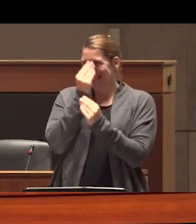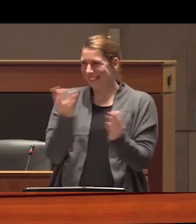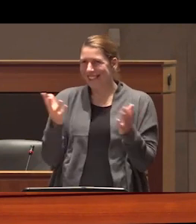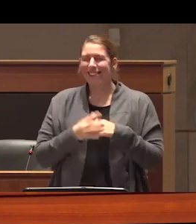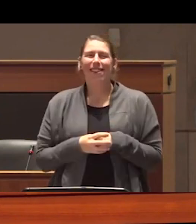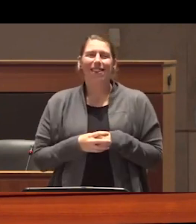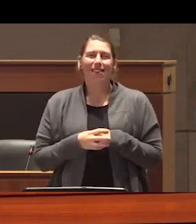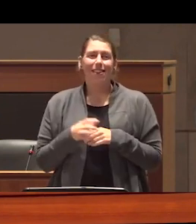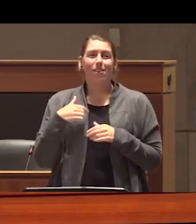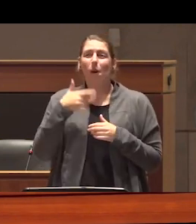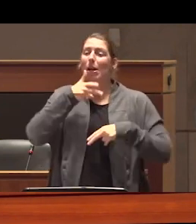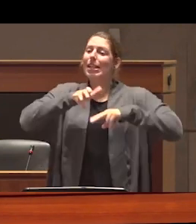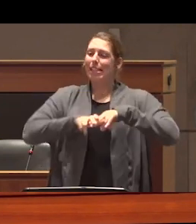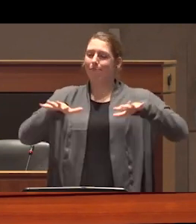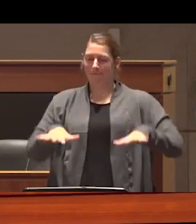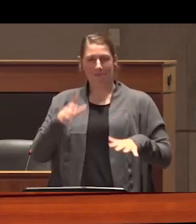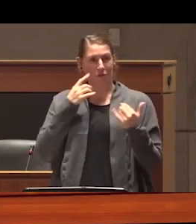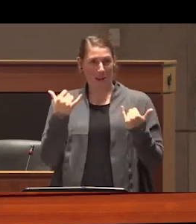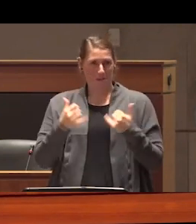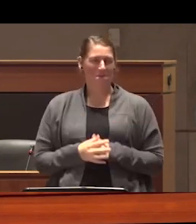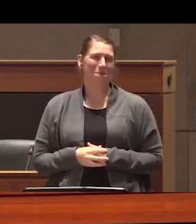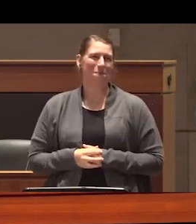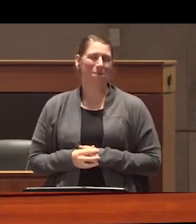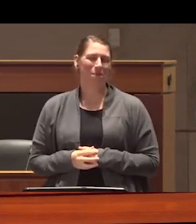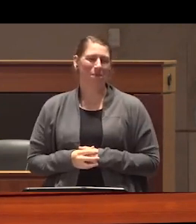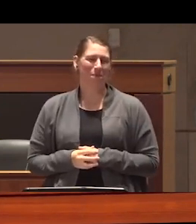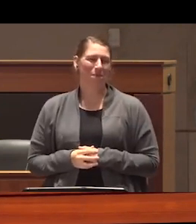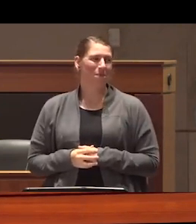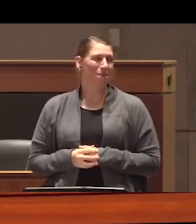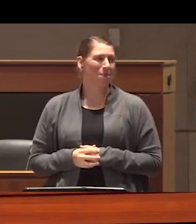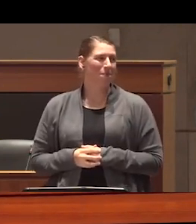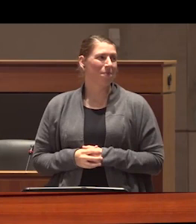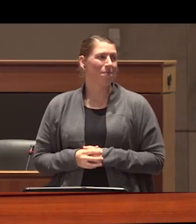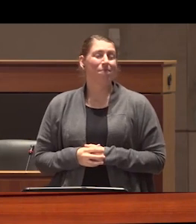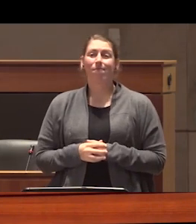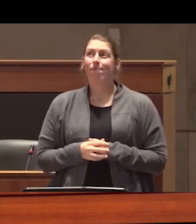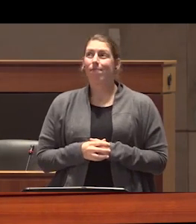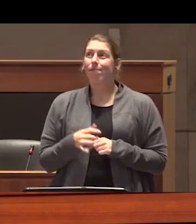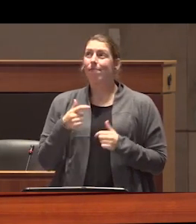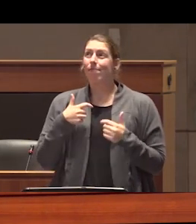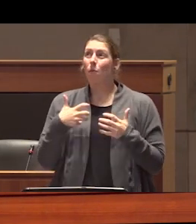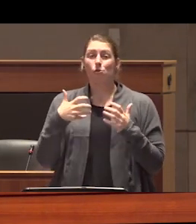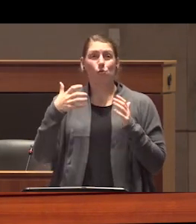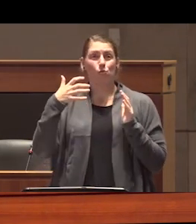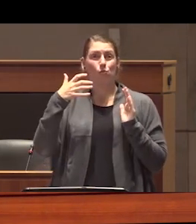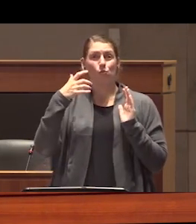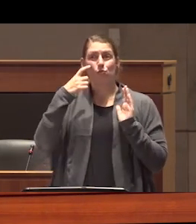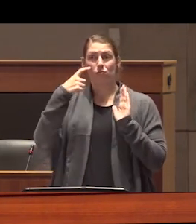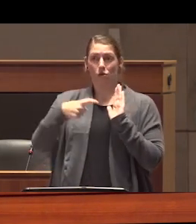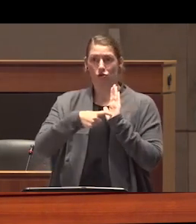thus going to just sit I think uh I want to acknowledge that uh a former winner of this